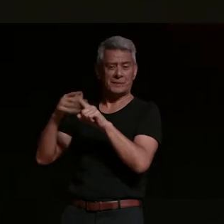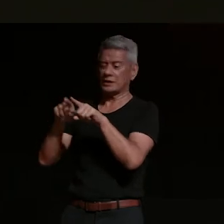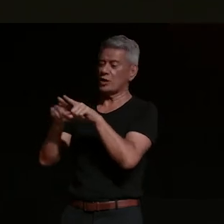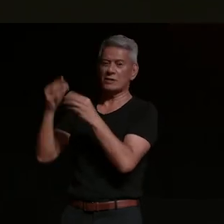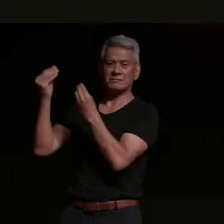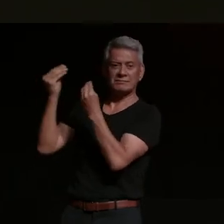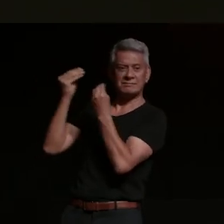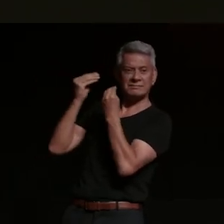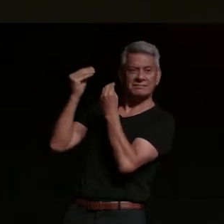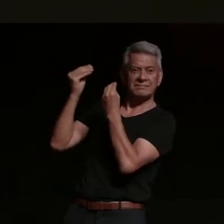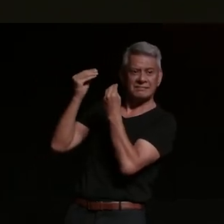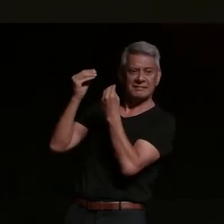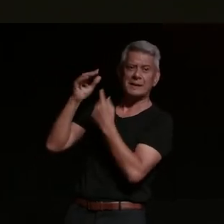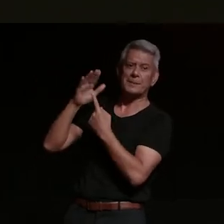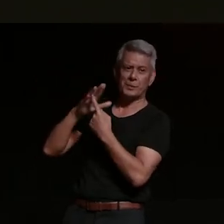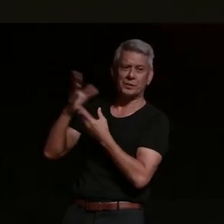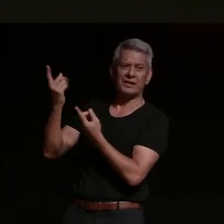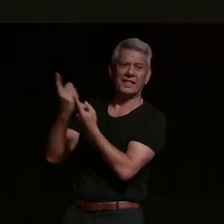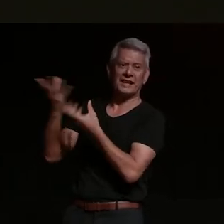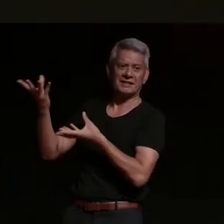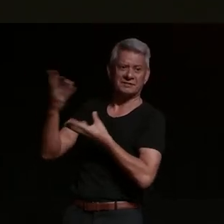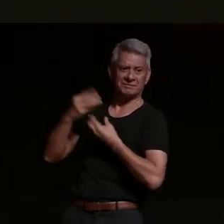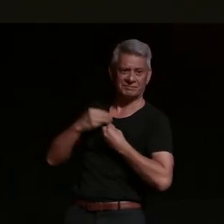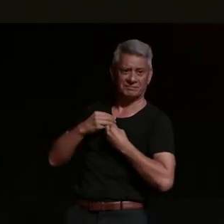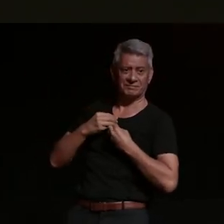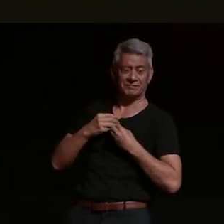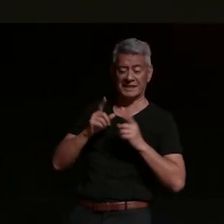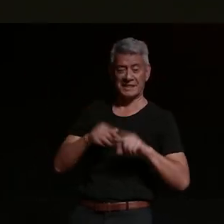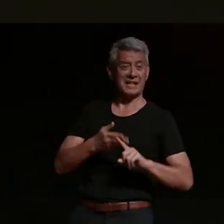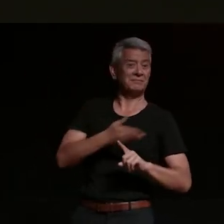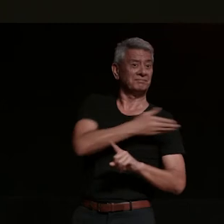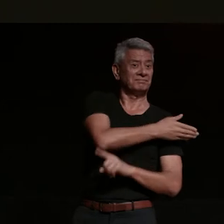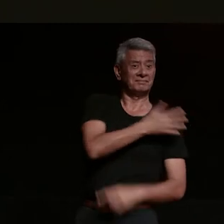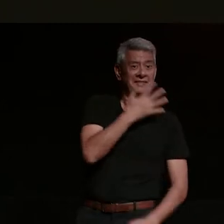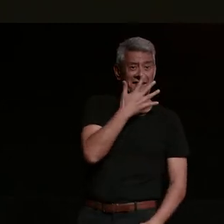important to me it all starts for me when i was five i came out on christmas morning